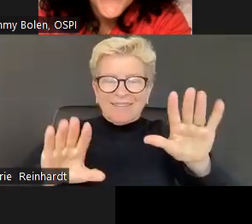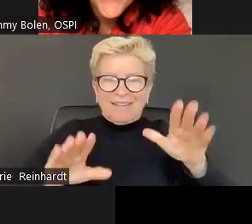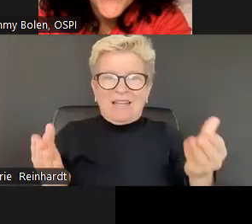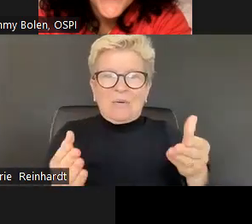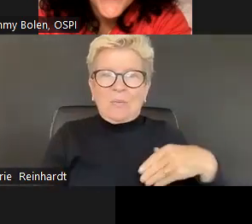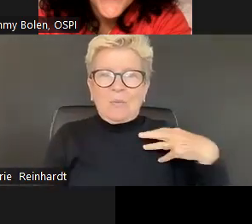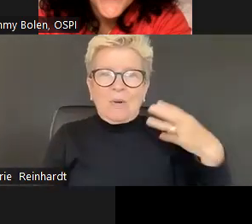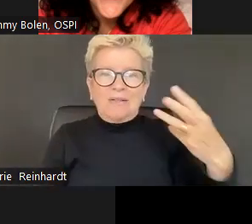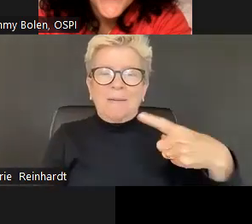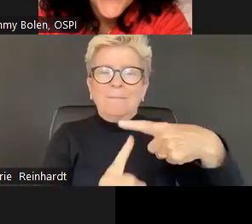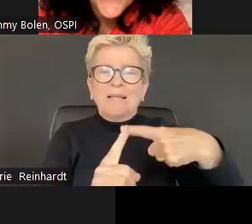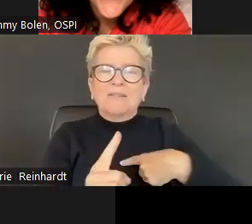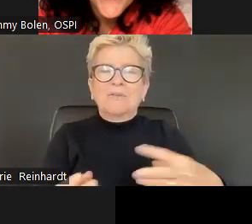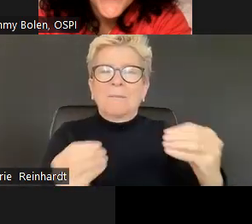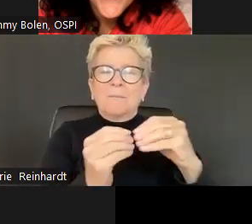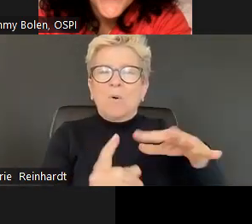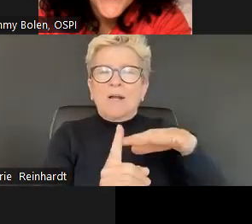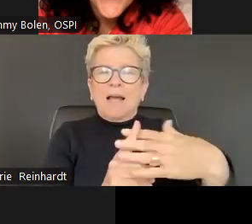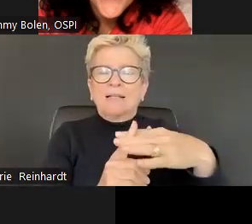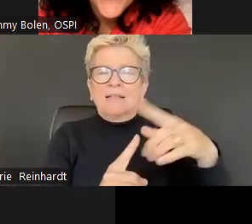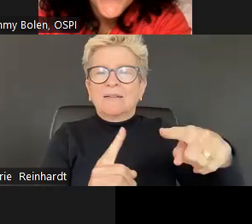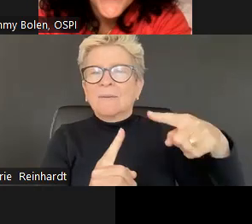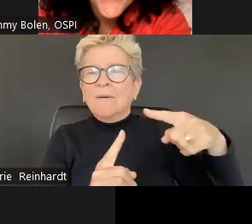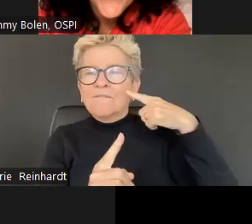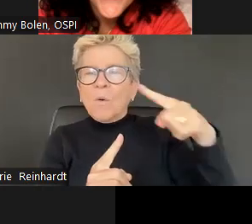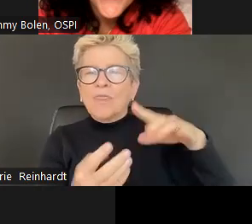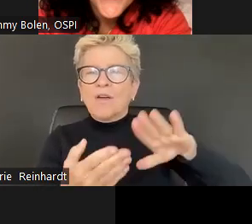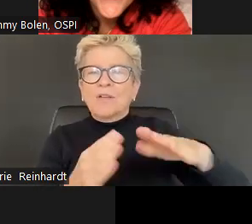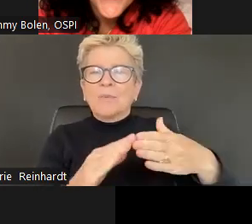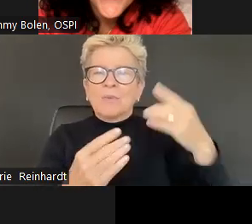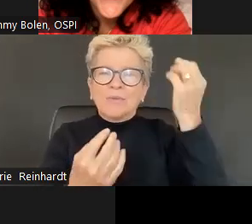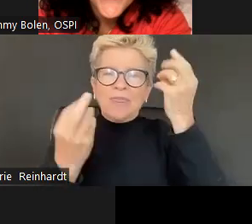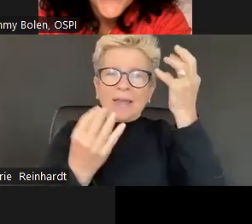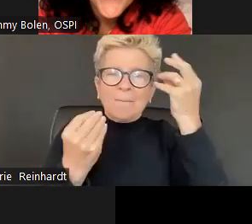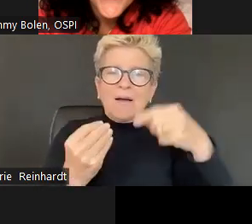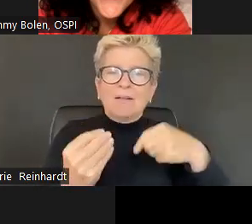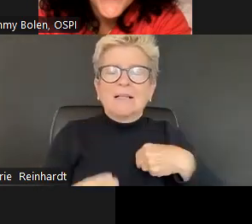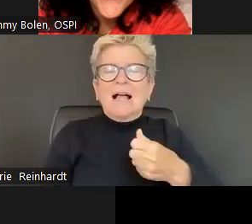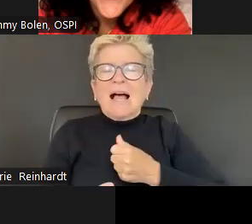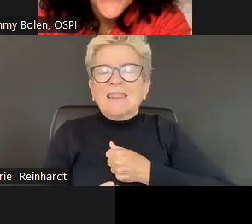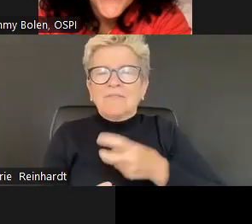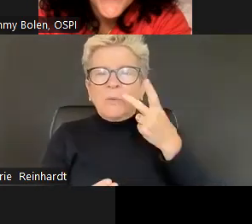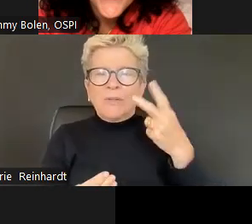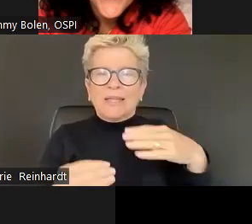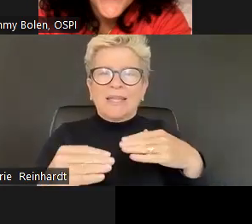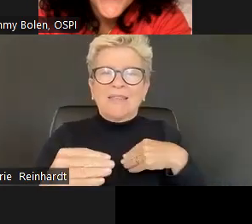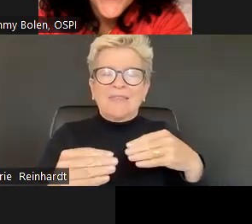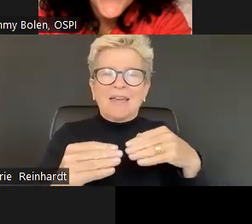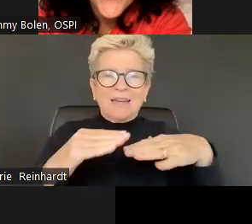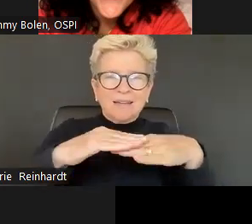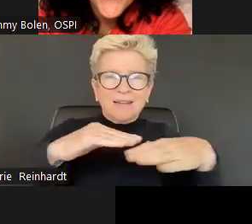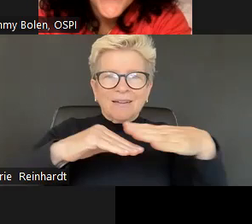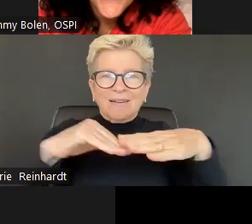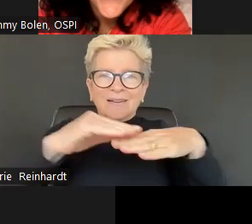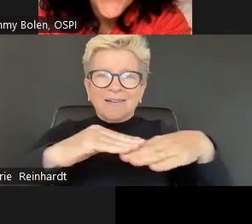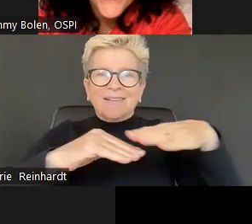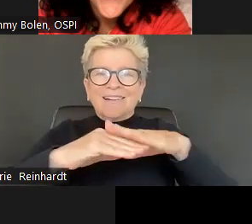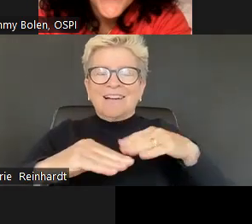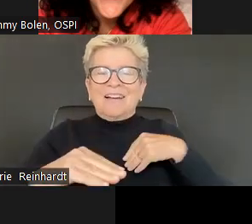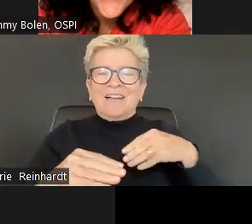I wanna share with you this ancestral lands map. I like this map because it's more informative about the lands we live on in Washington,